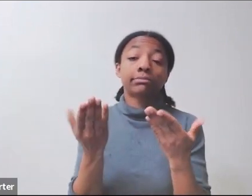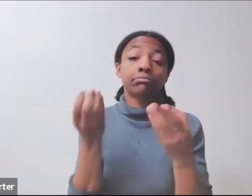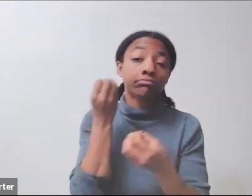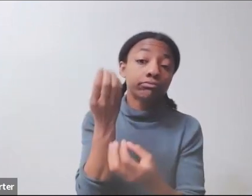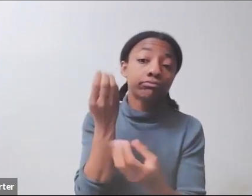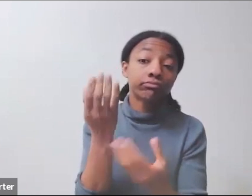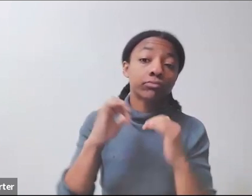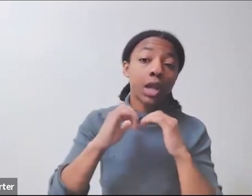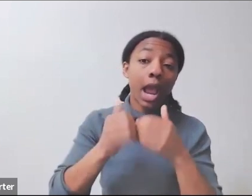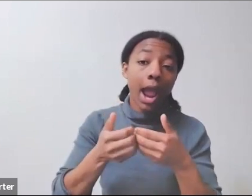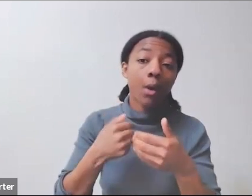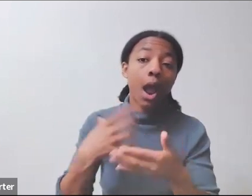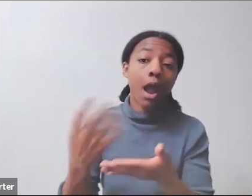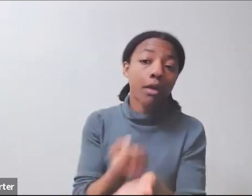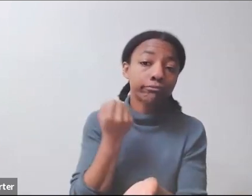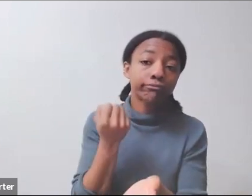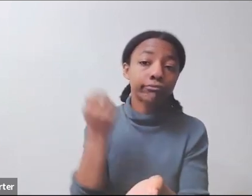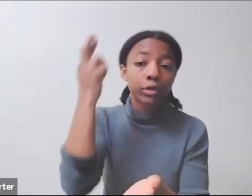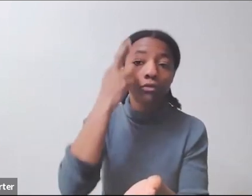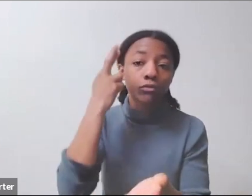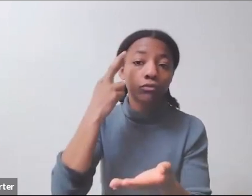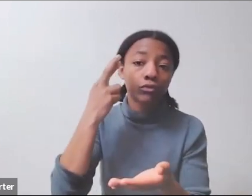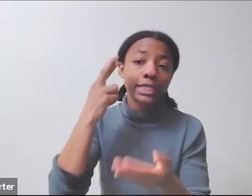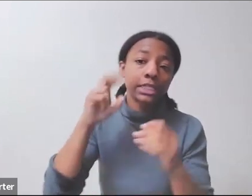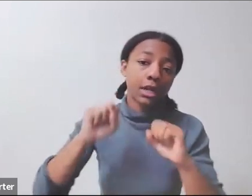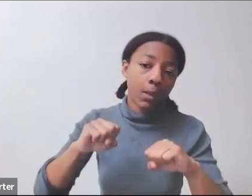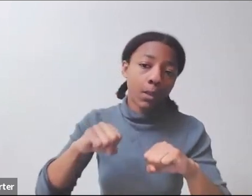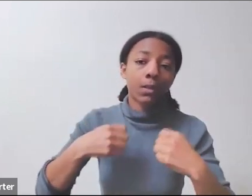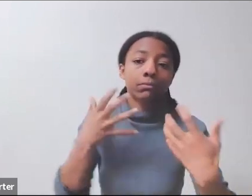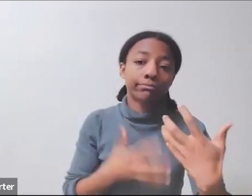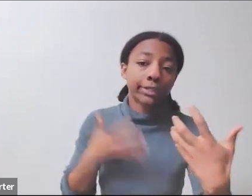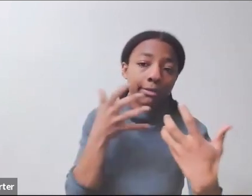reasonable accommodations. Again, everything within the US government takes a long time.